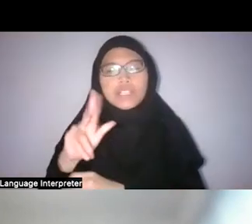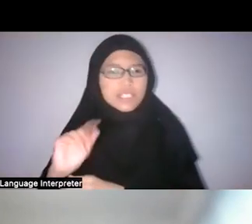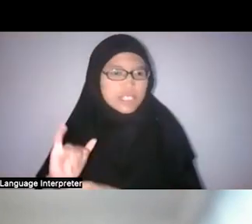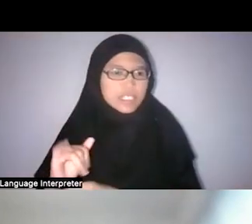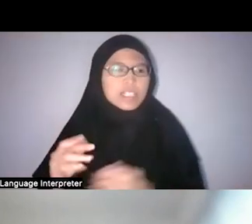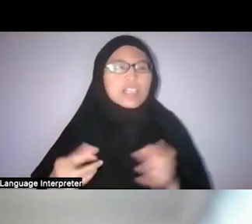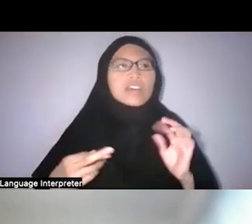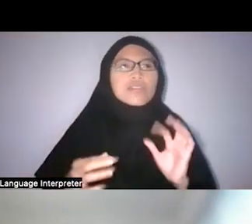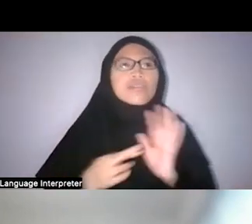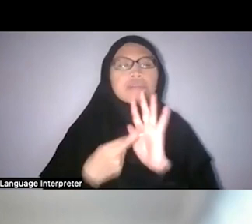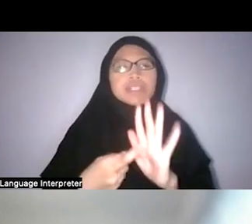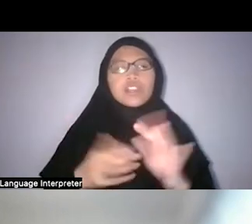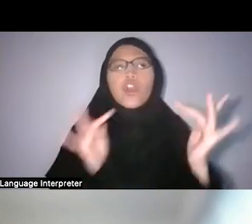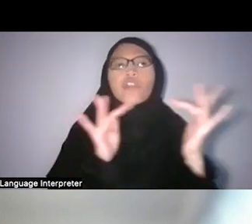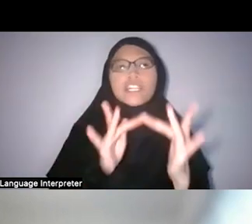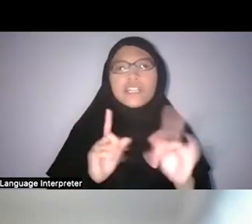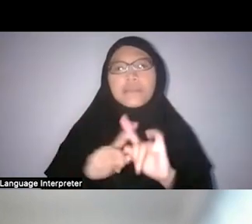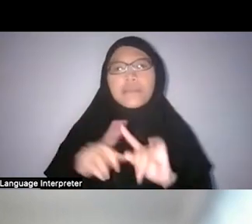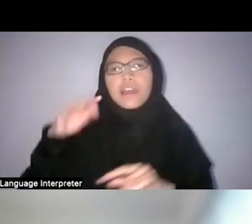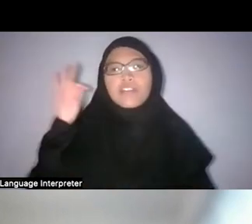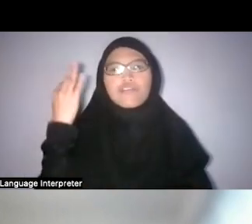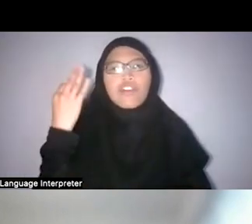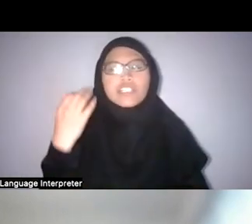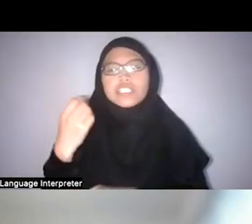The forest was a kind of impenetrable domain, almost.